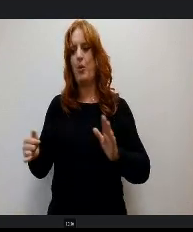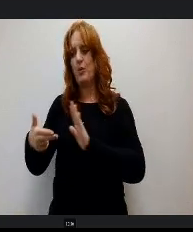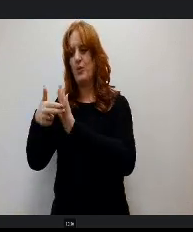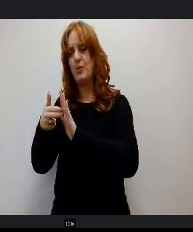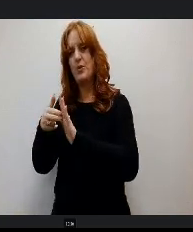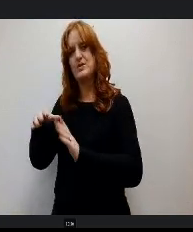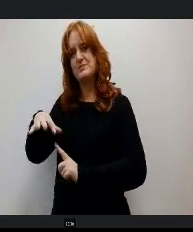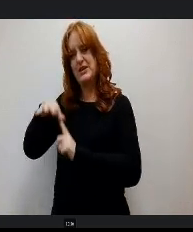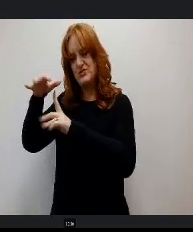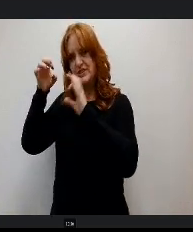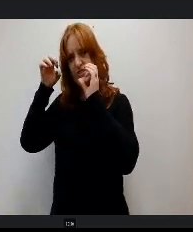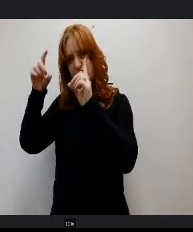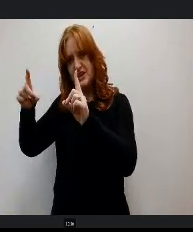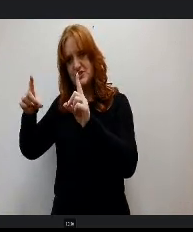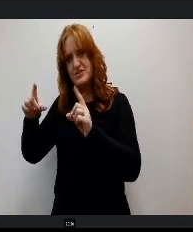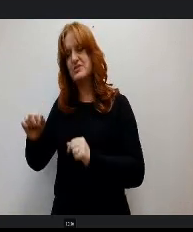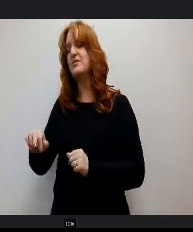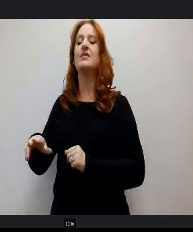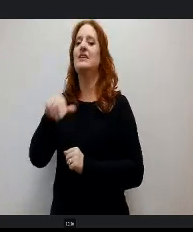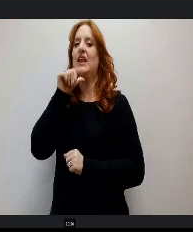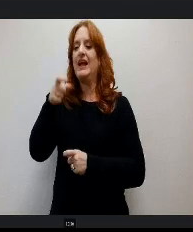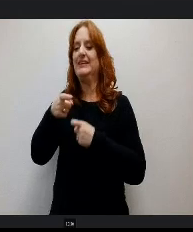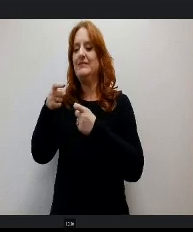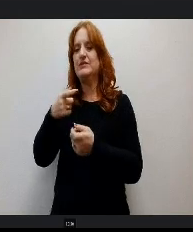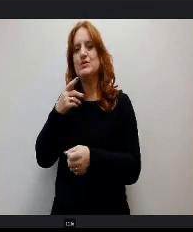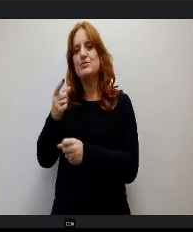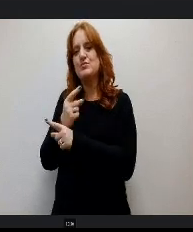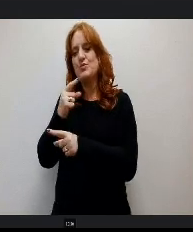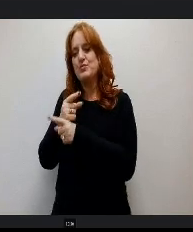n given long term remedial services and why they fail to graduate from high school.